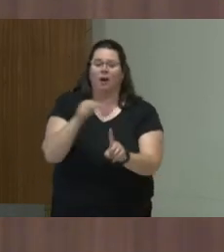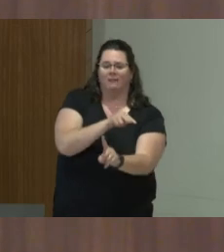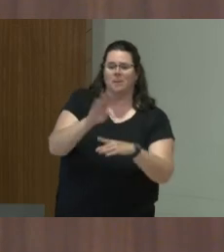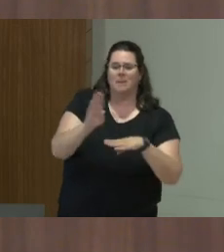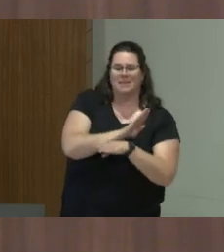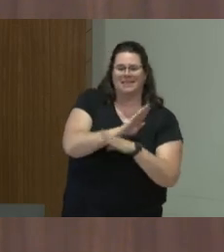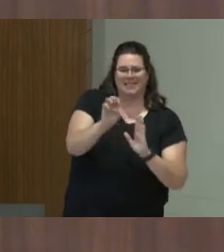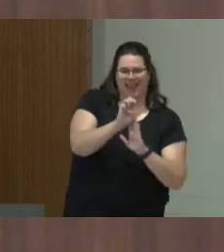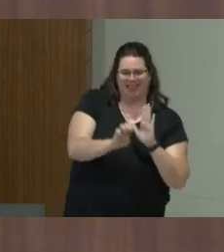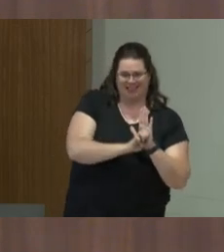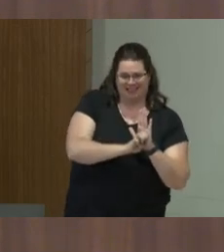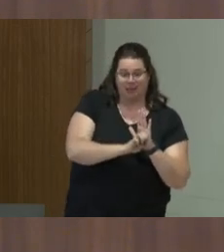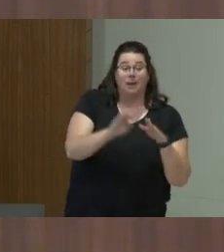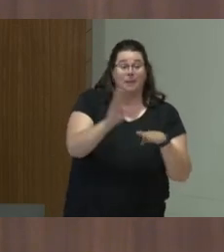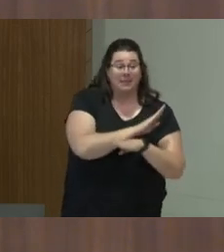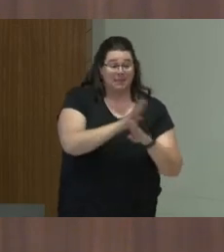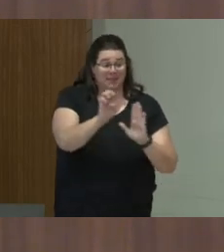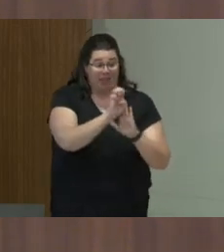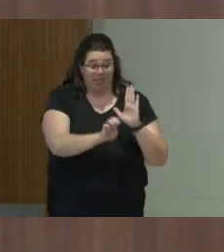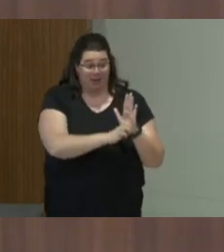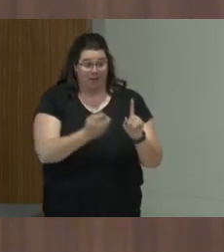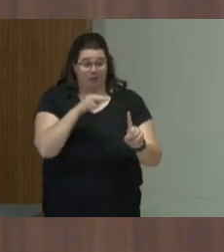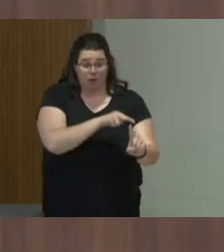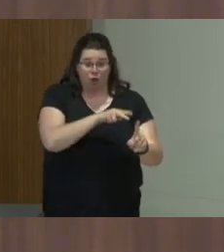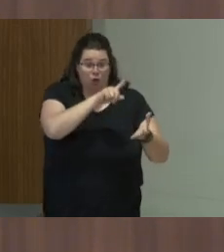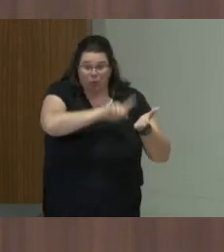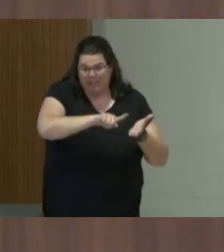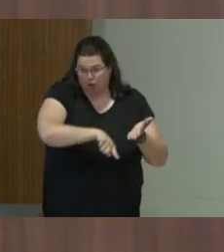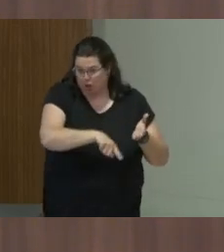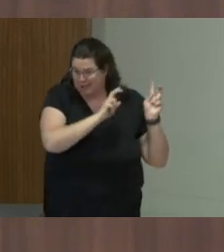So the business ethics side has been researching this, talking about this for decades.